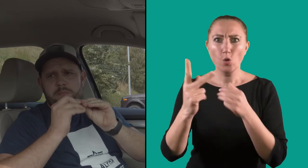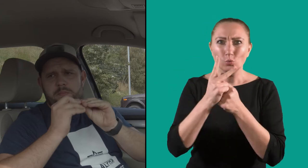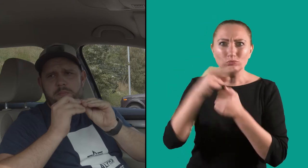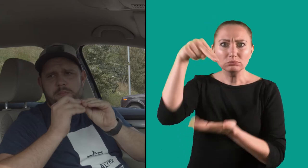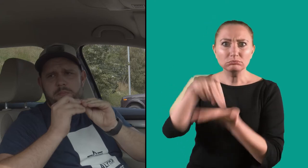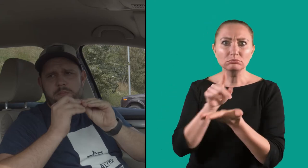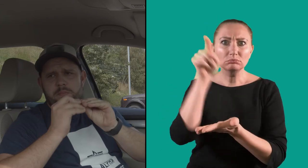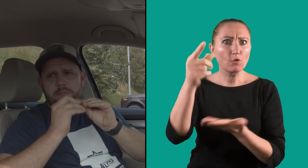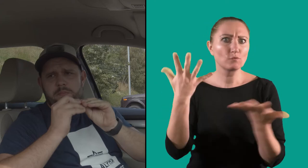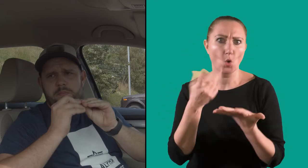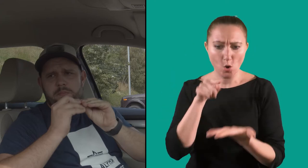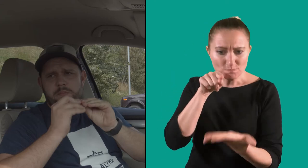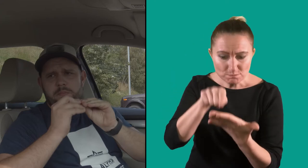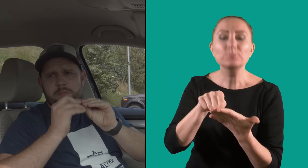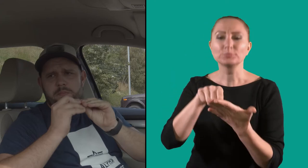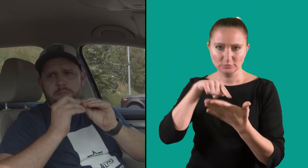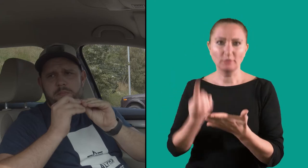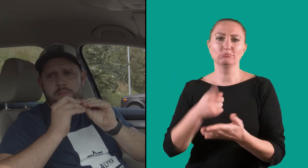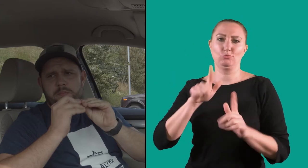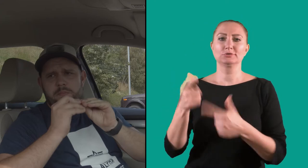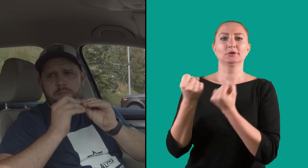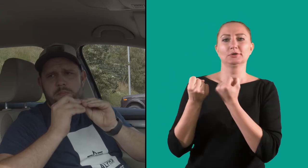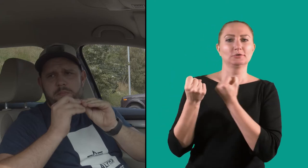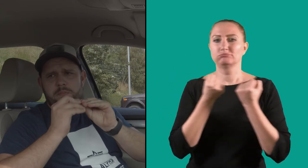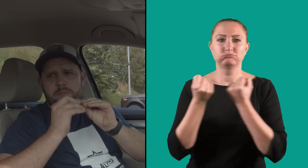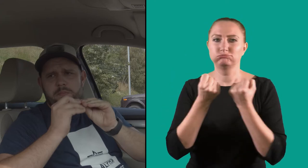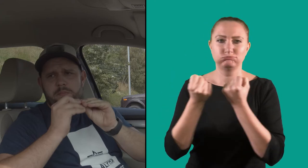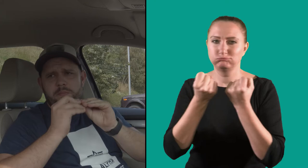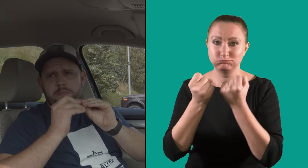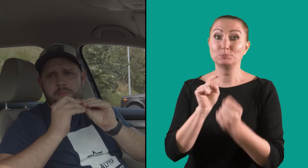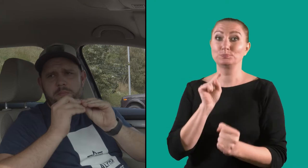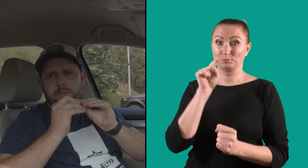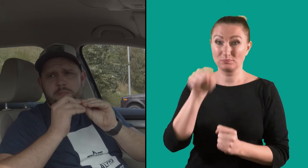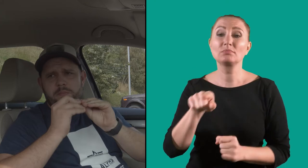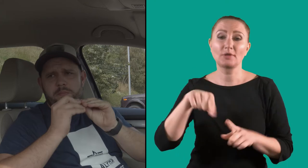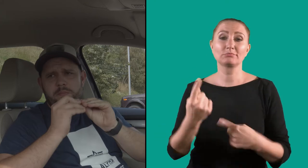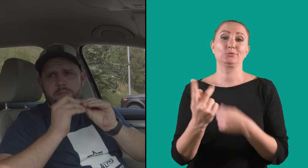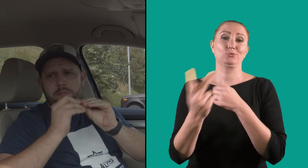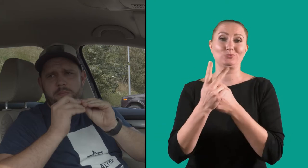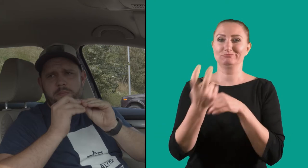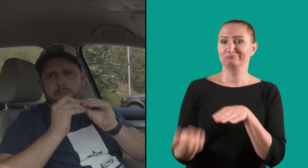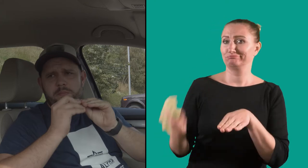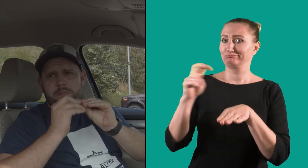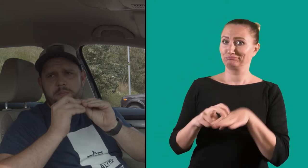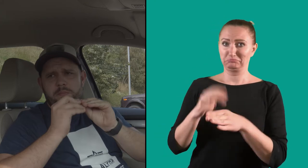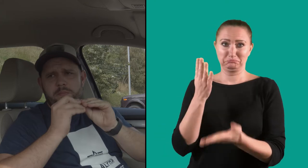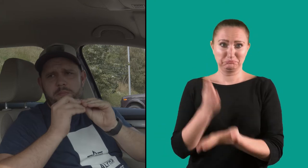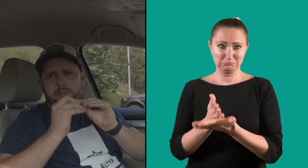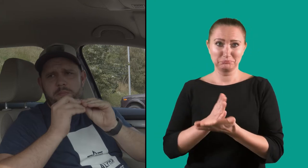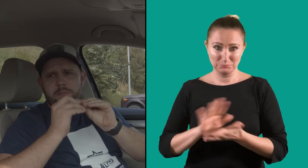where the customer is waiting, and he goes there. The customer then sits in Patriks car.